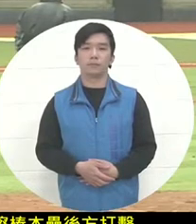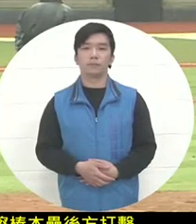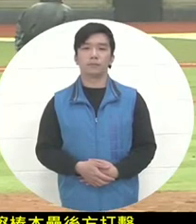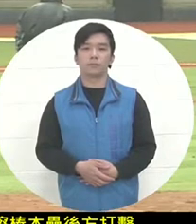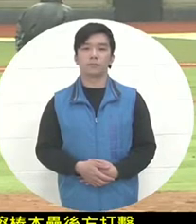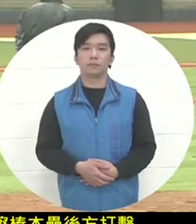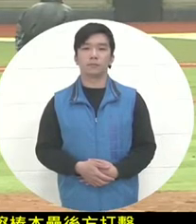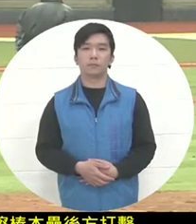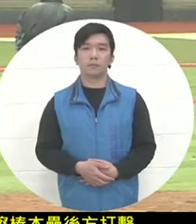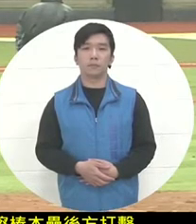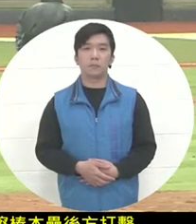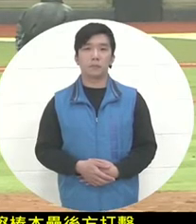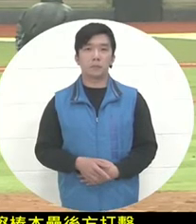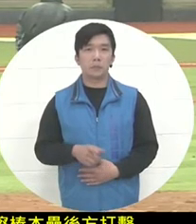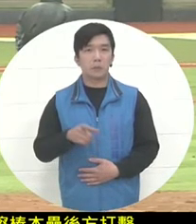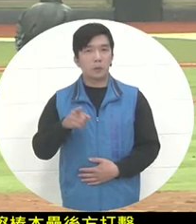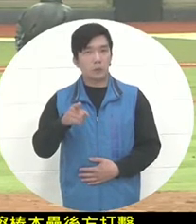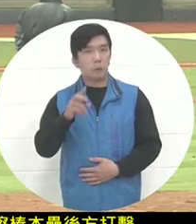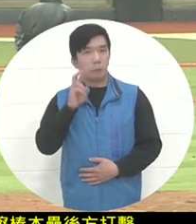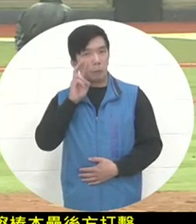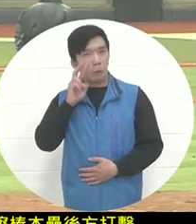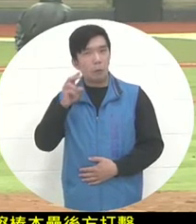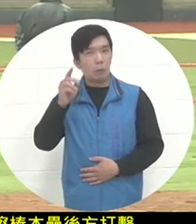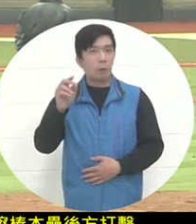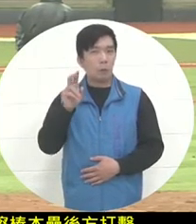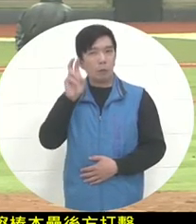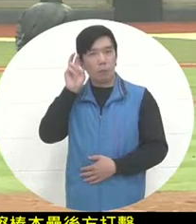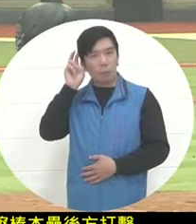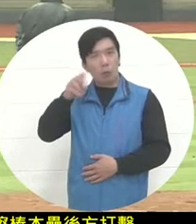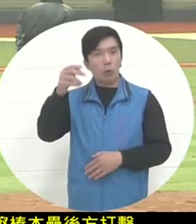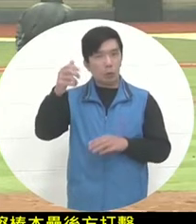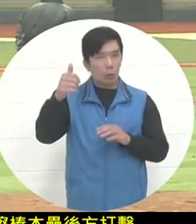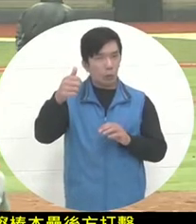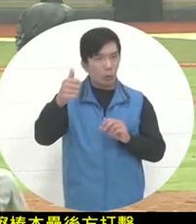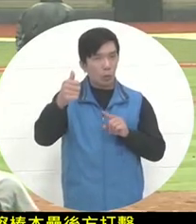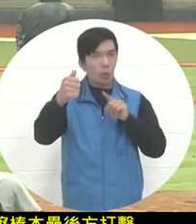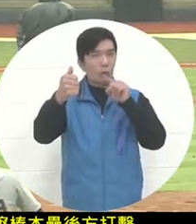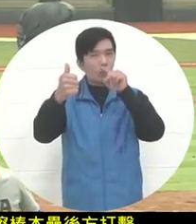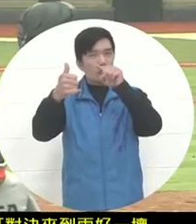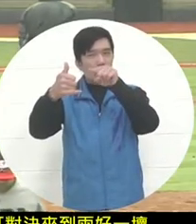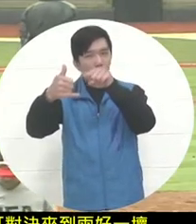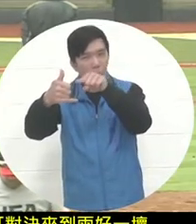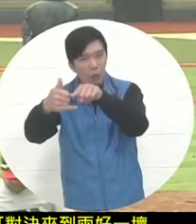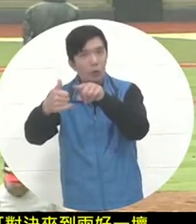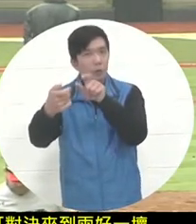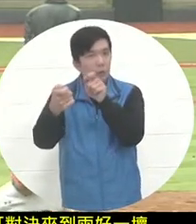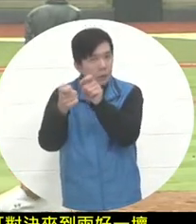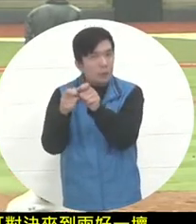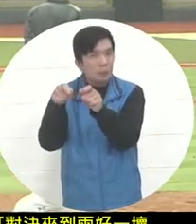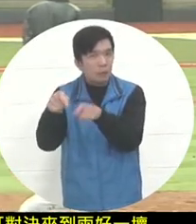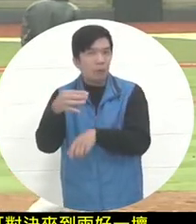the top of the tower. The ball was obviously deflected to the inside of the hitter. This seemed a bit dangerous at first.